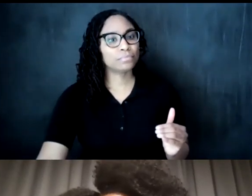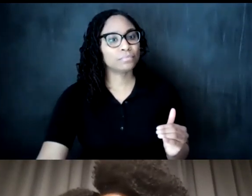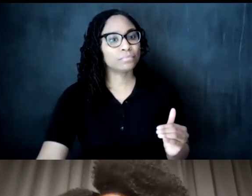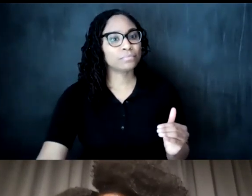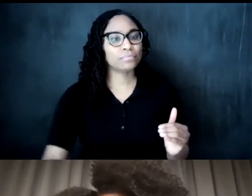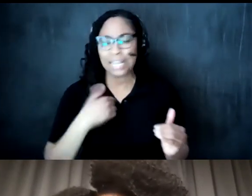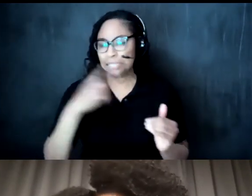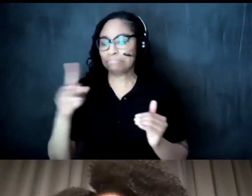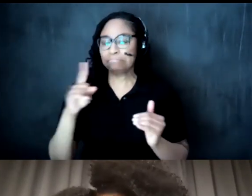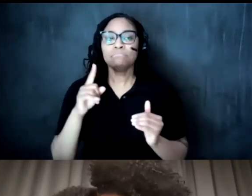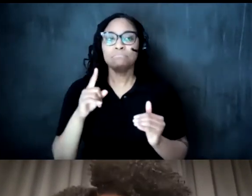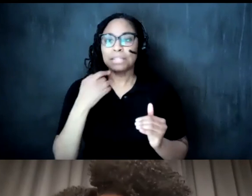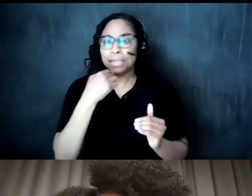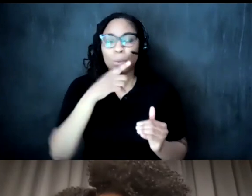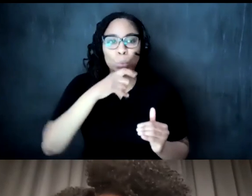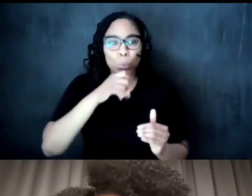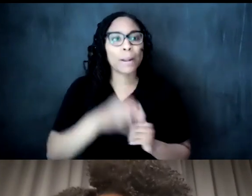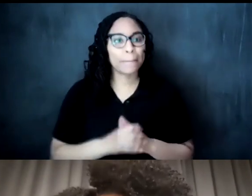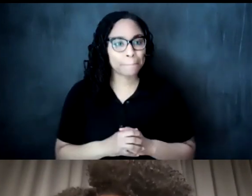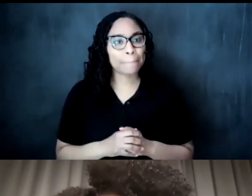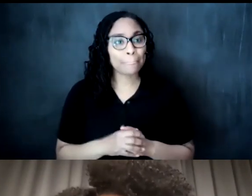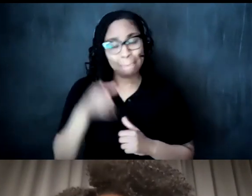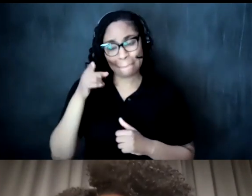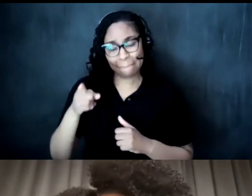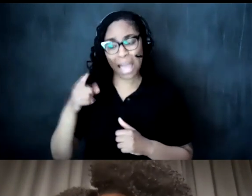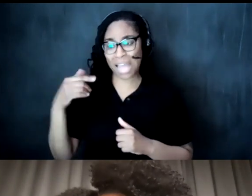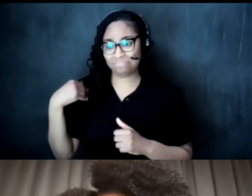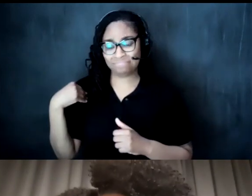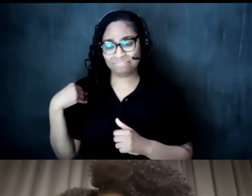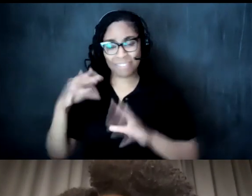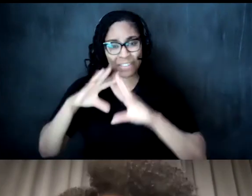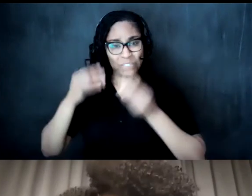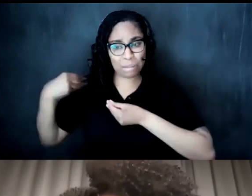the lineage and legacy that was shared in relation to tea traditions and black lives